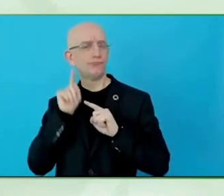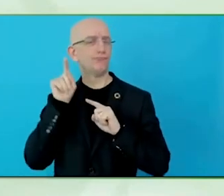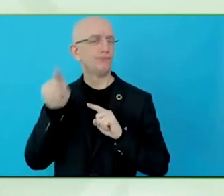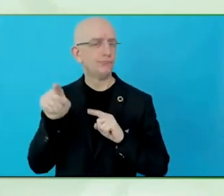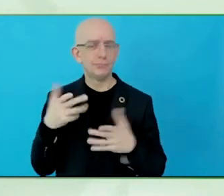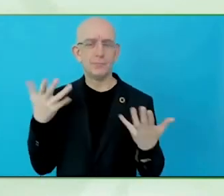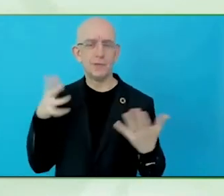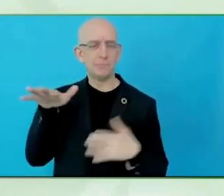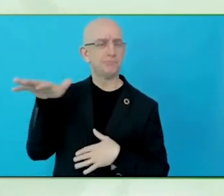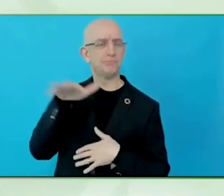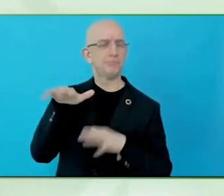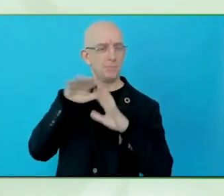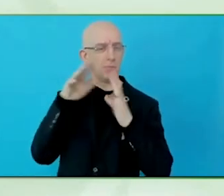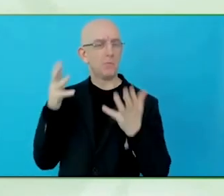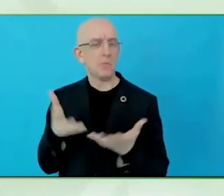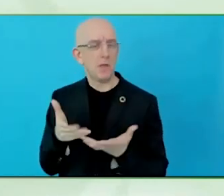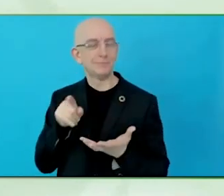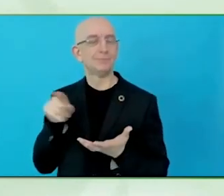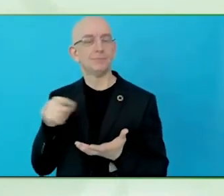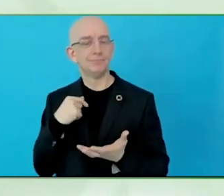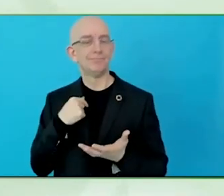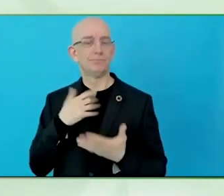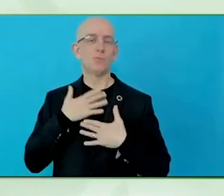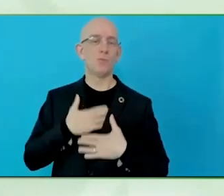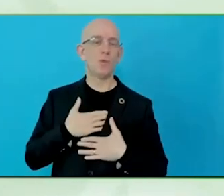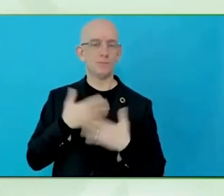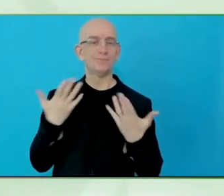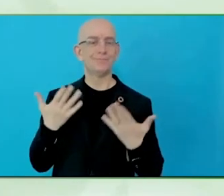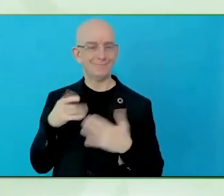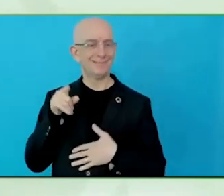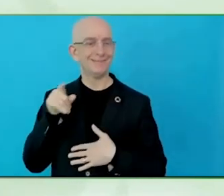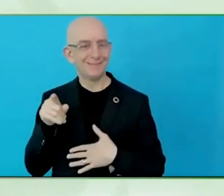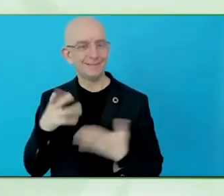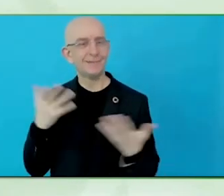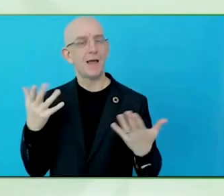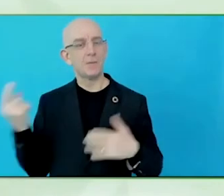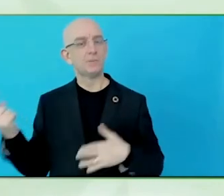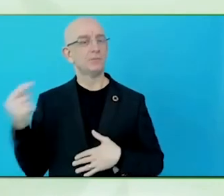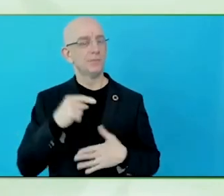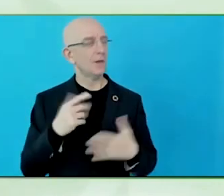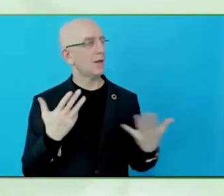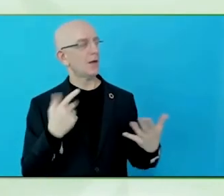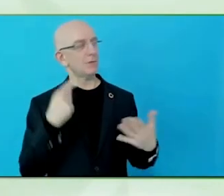intuitive and adopted, and they have the freedom of choice to make